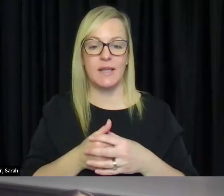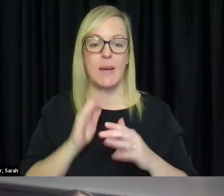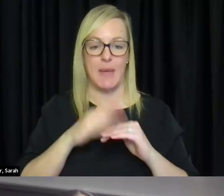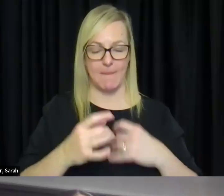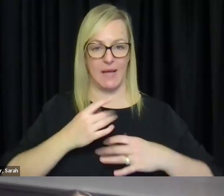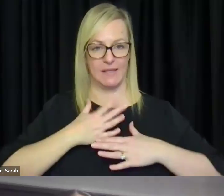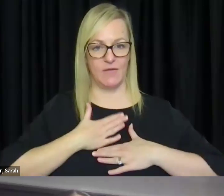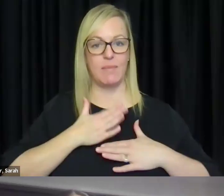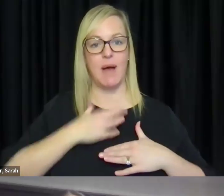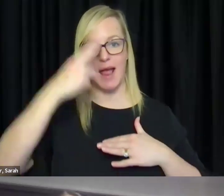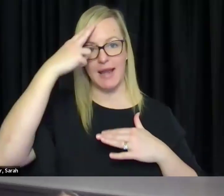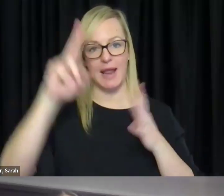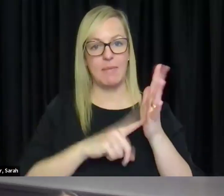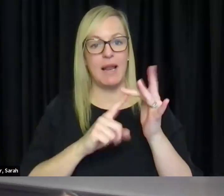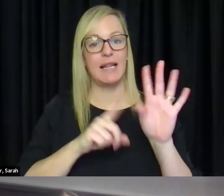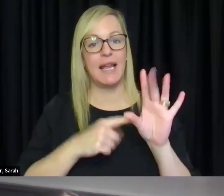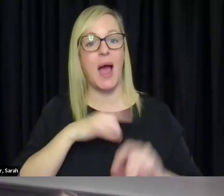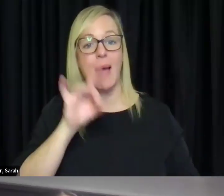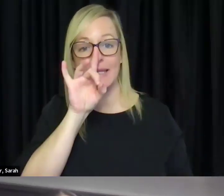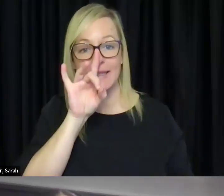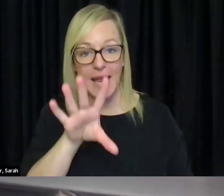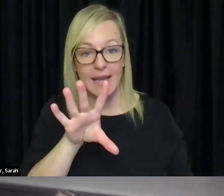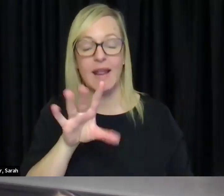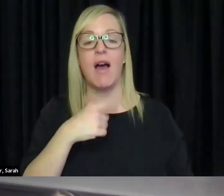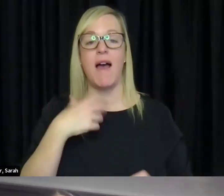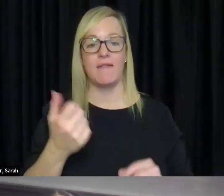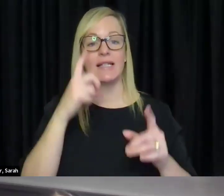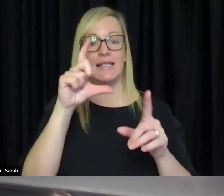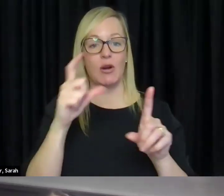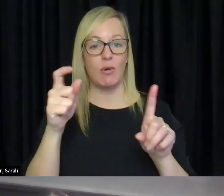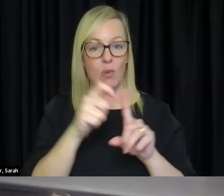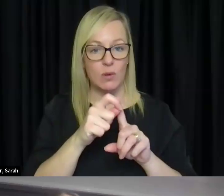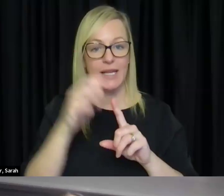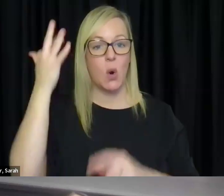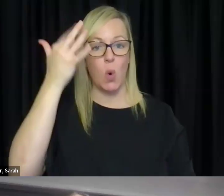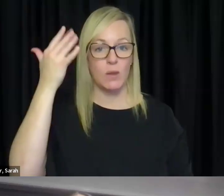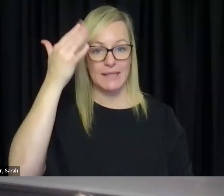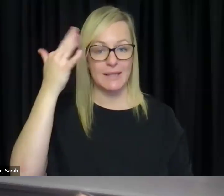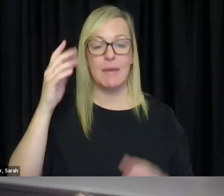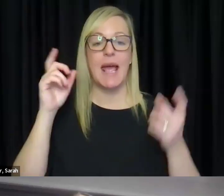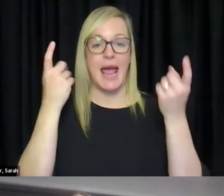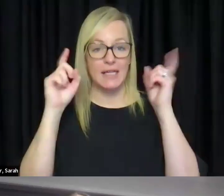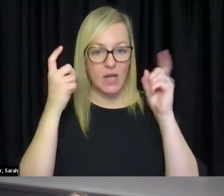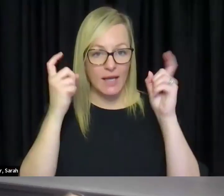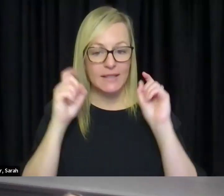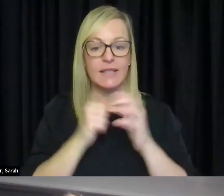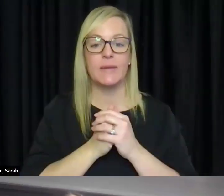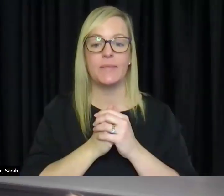Lily Gaulton, I am 10 years old and have cerebral palsy, autism, anxiety, ARFID, allergies and a